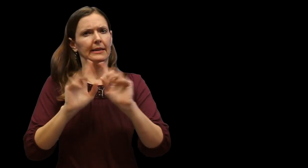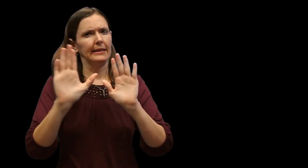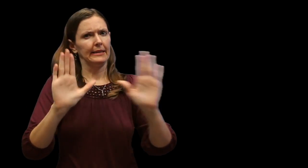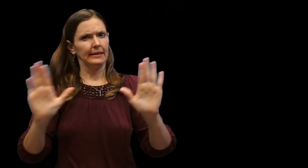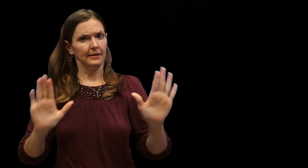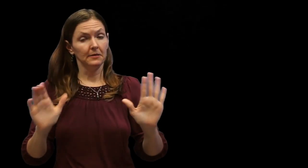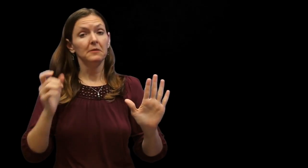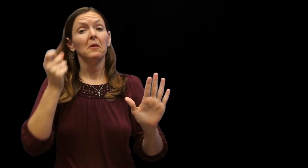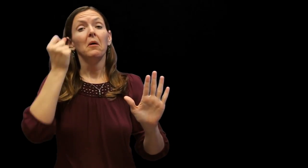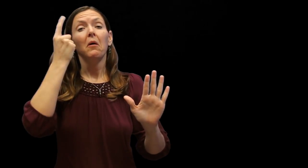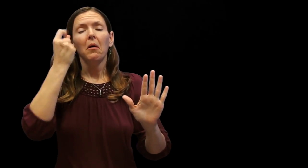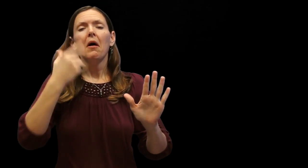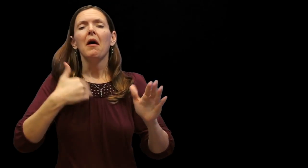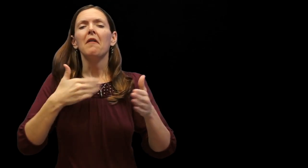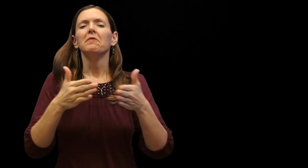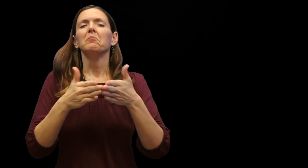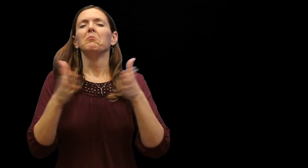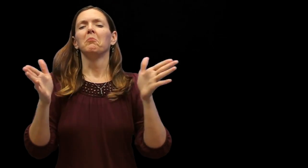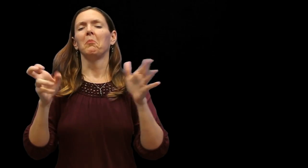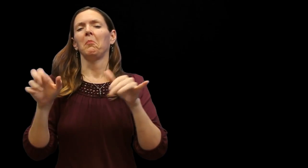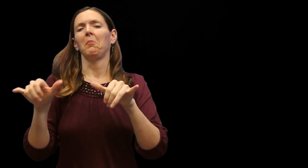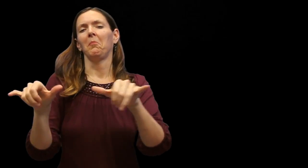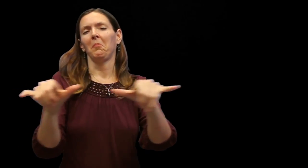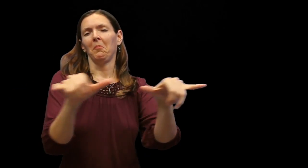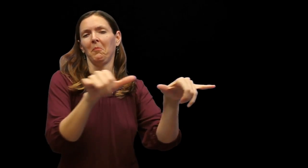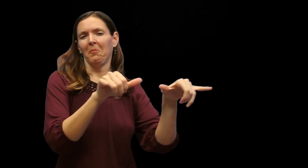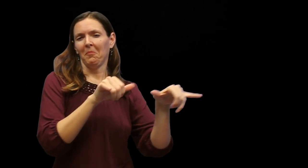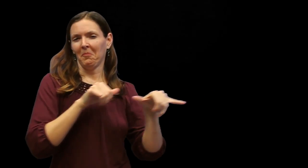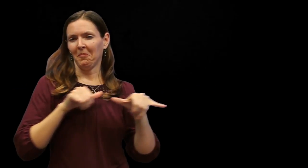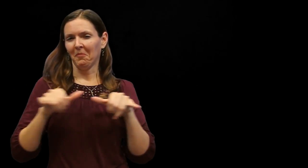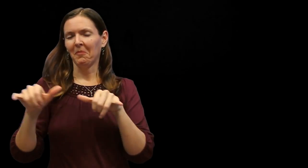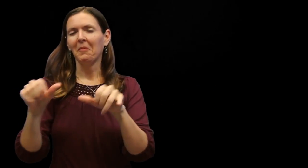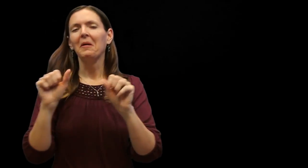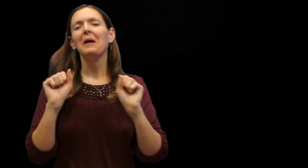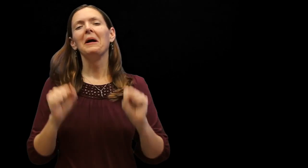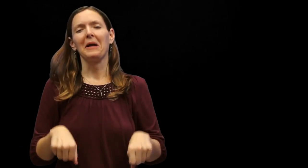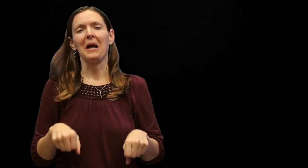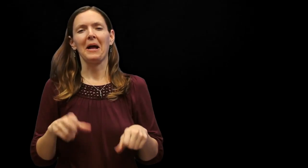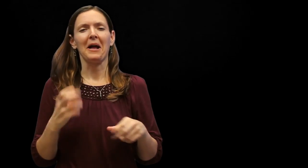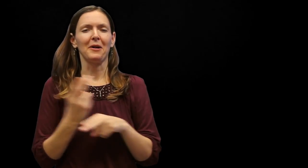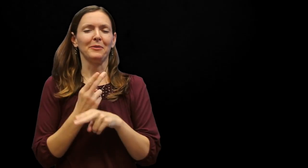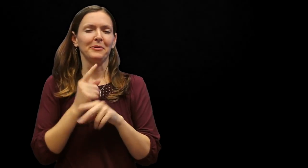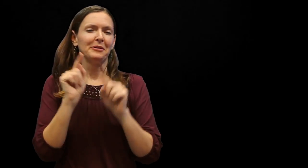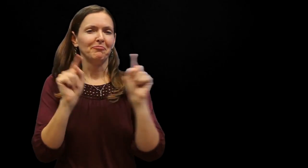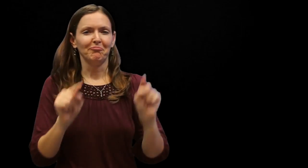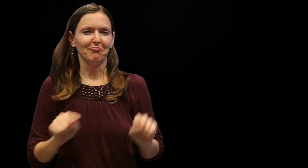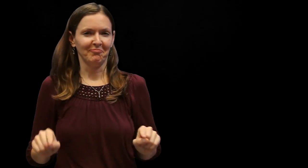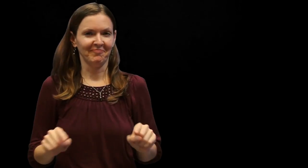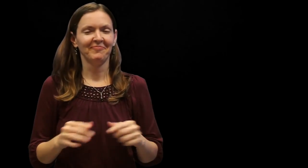Every discipline has different expectations, however, there are general similarities among academic disciplines.